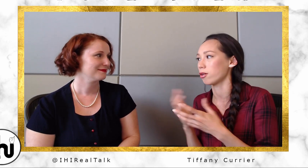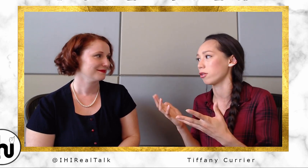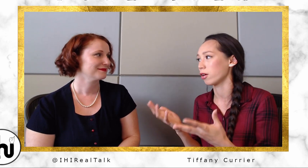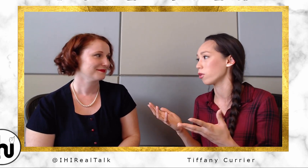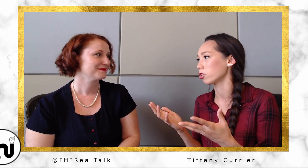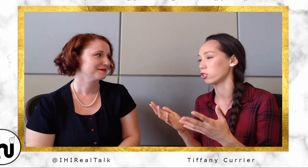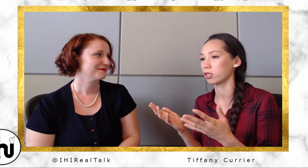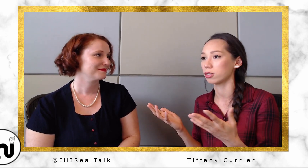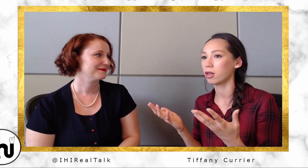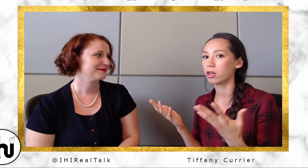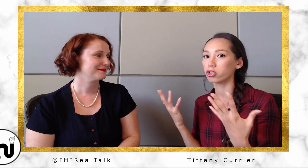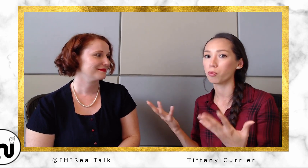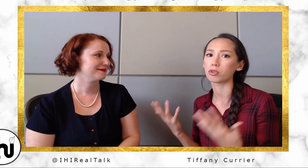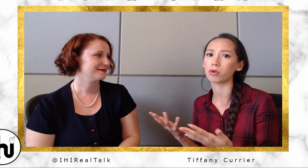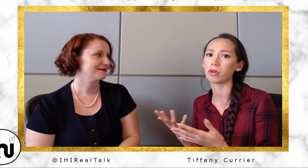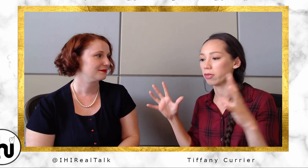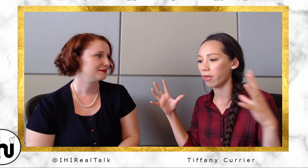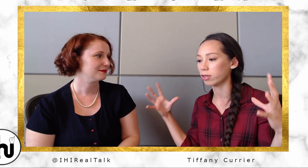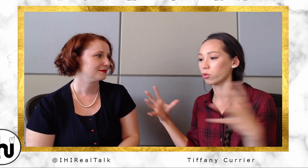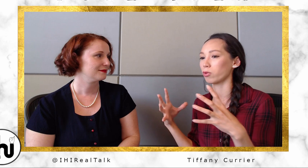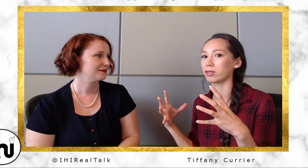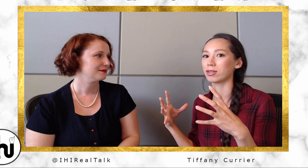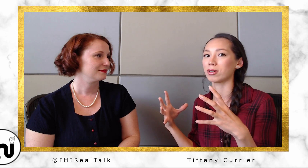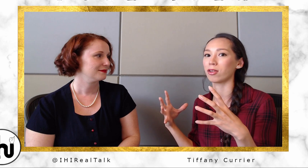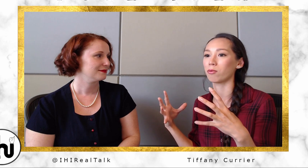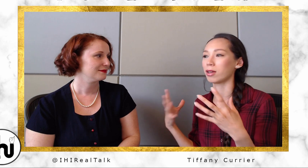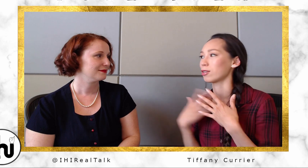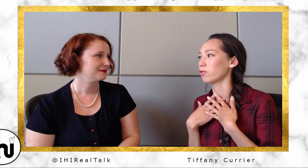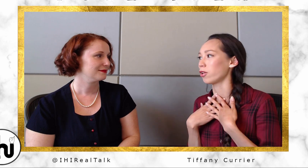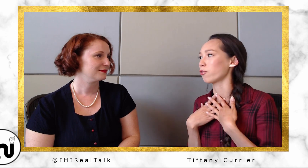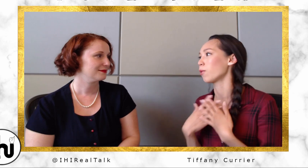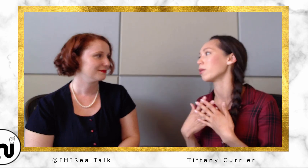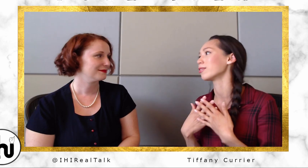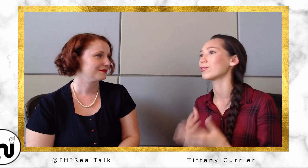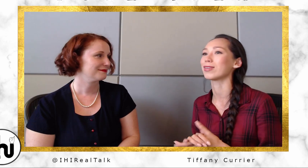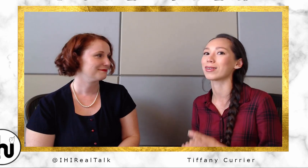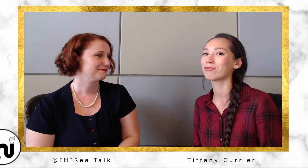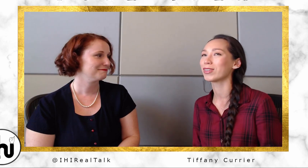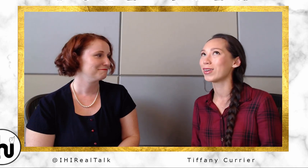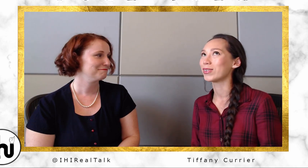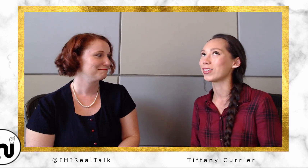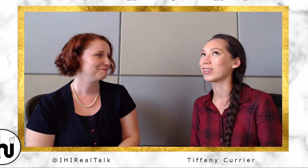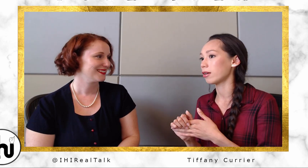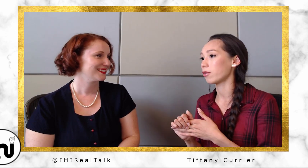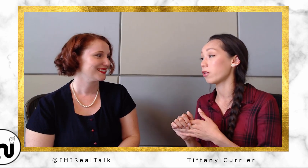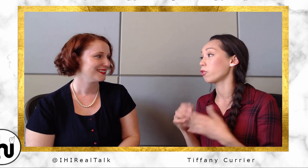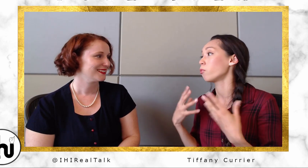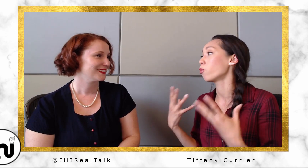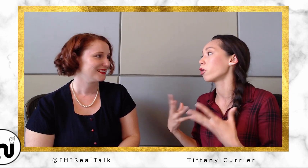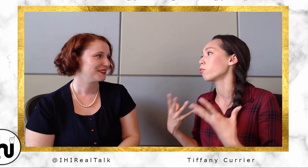language is just so much beauty. That's what brings us together, makes us feel like family. So it's like really cool. They feel more and more